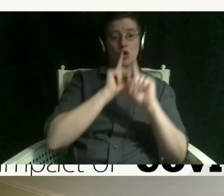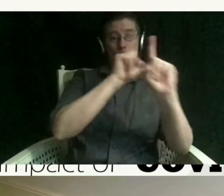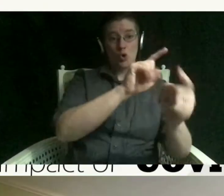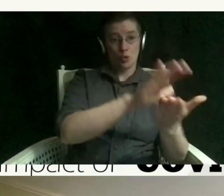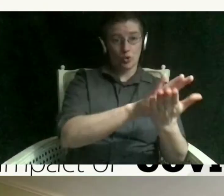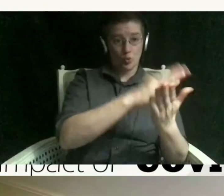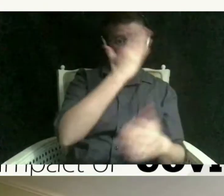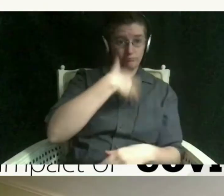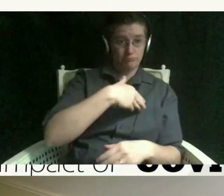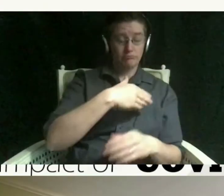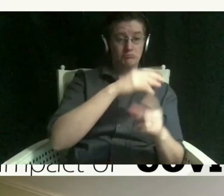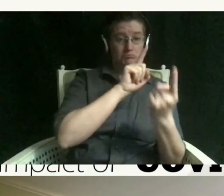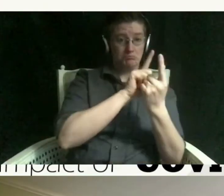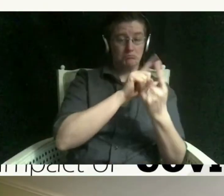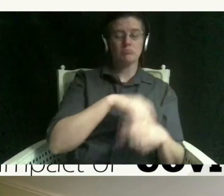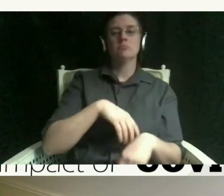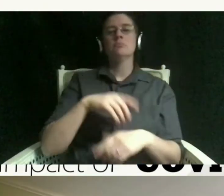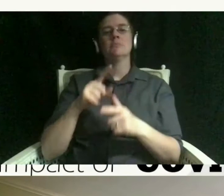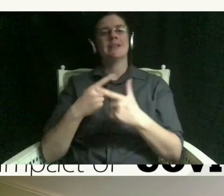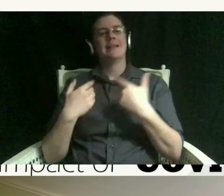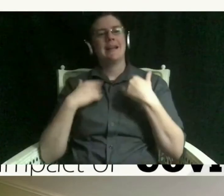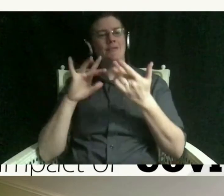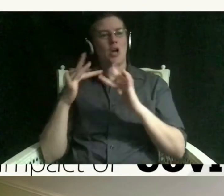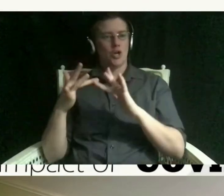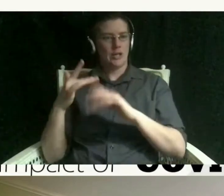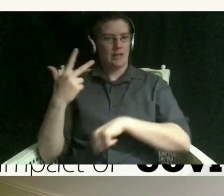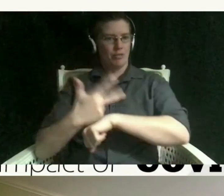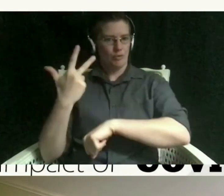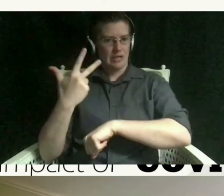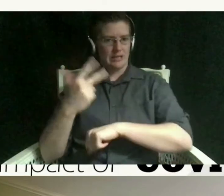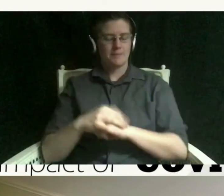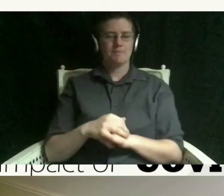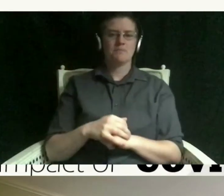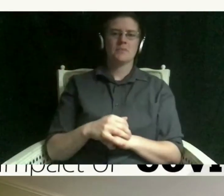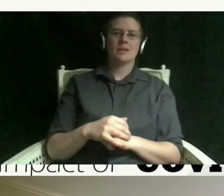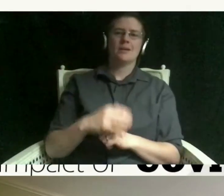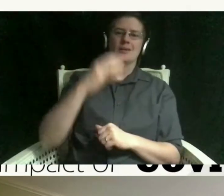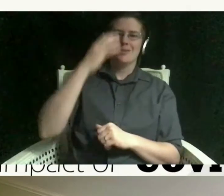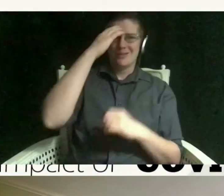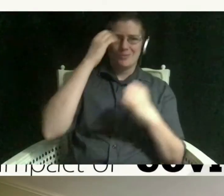days and i know for a lot of people actually it's been hard to find motivation and really